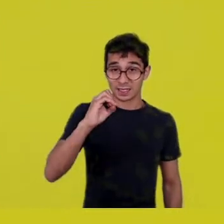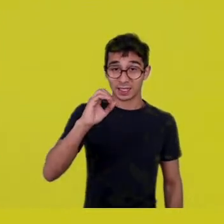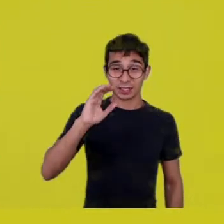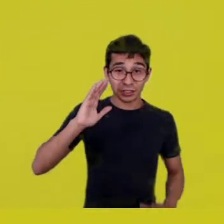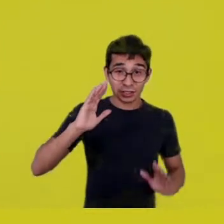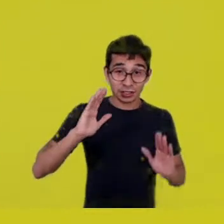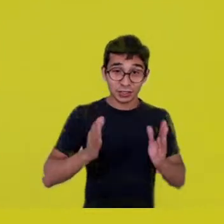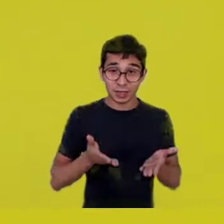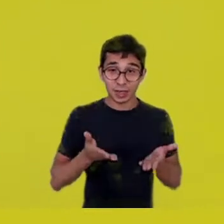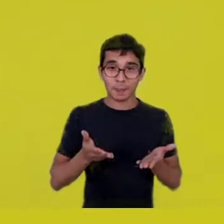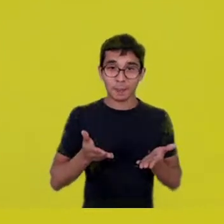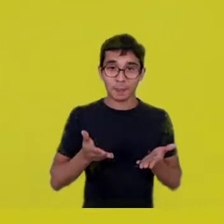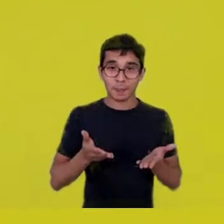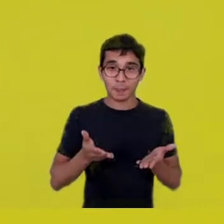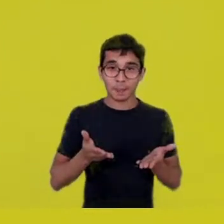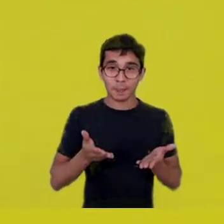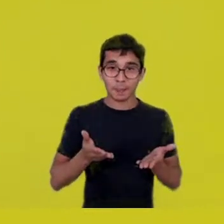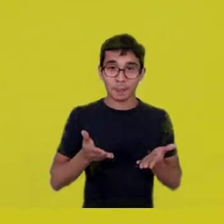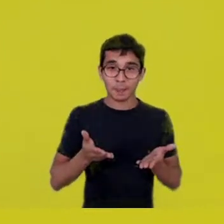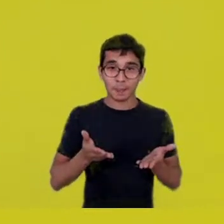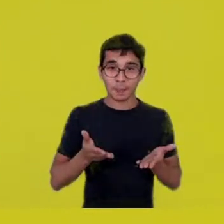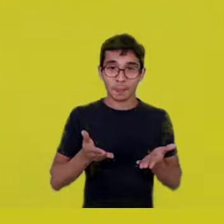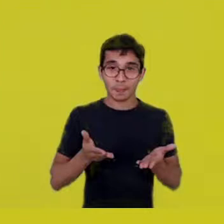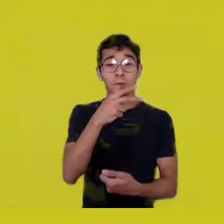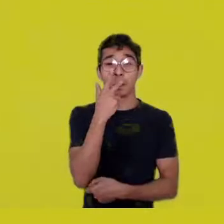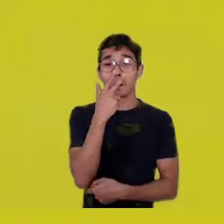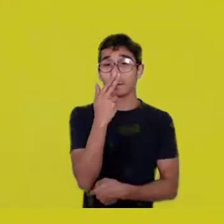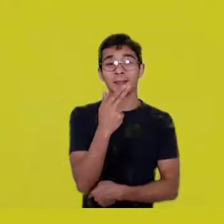in this world that calculates how much a life is worth.